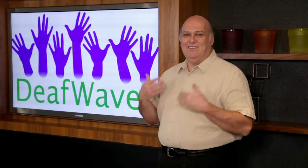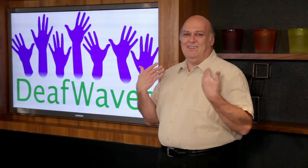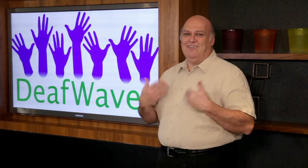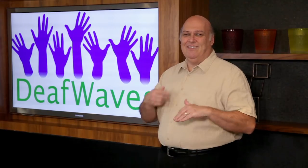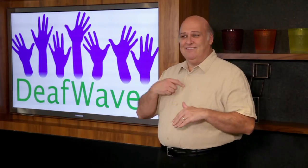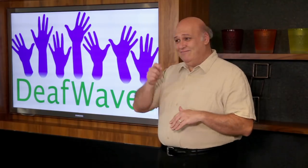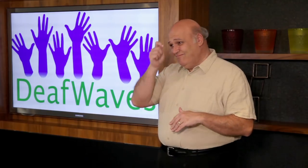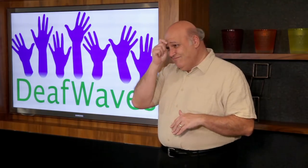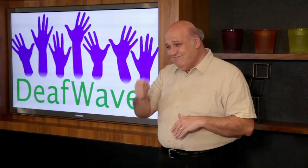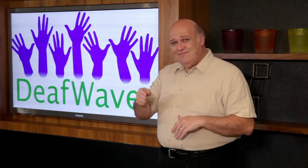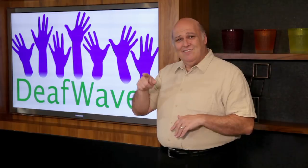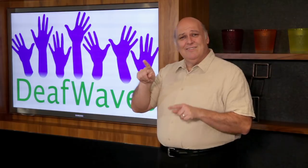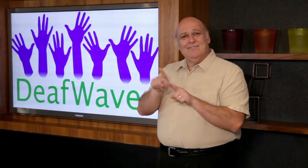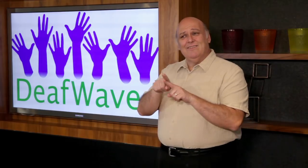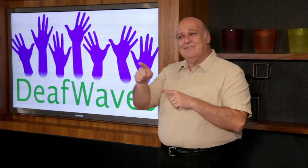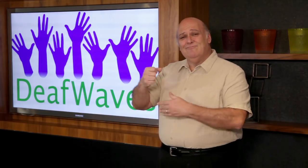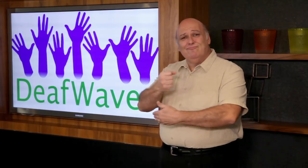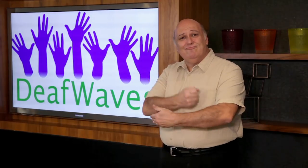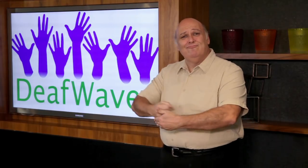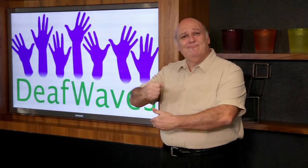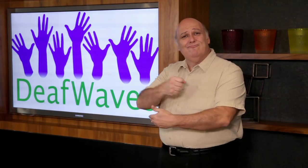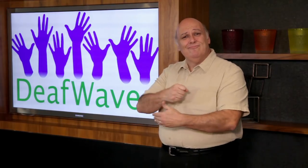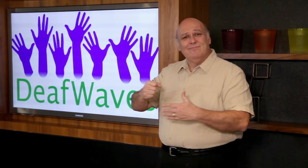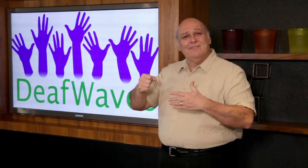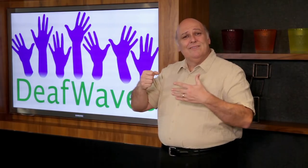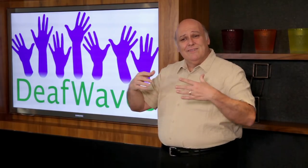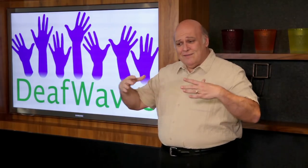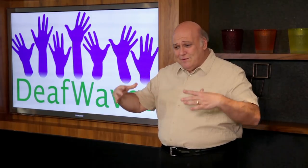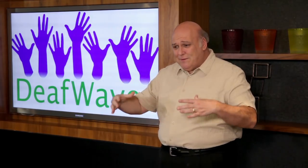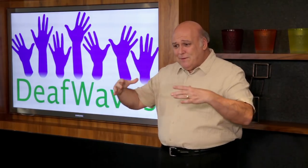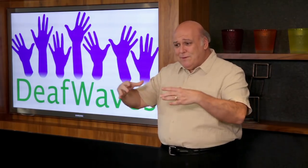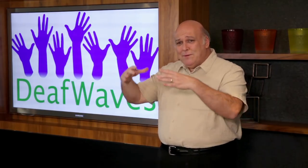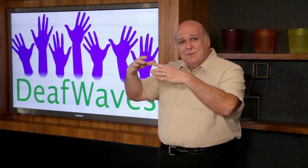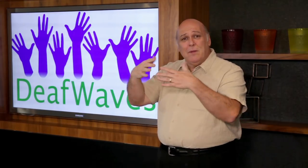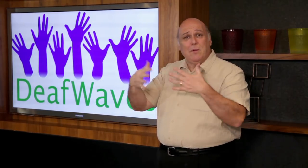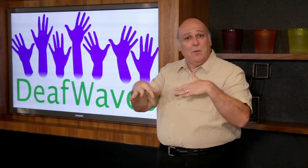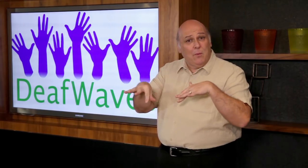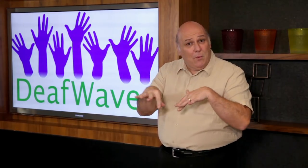I got to admire Gina for building three tiered